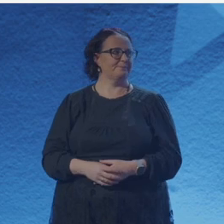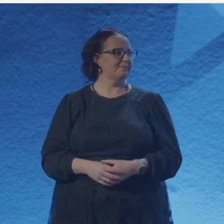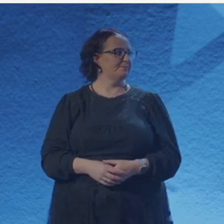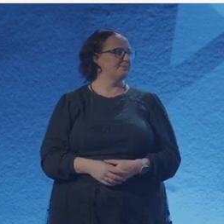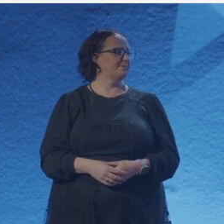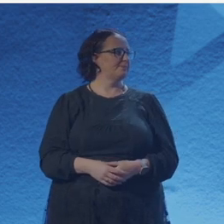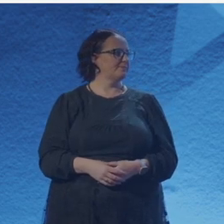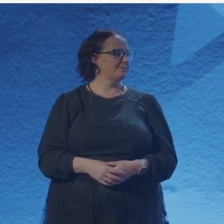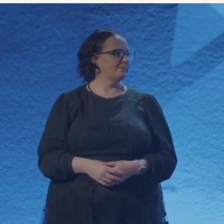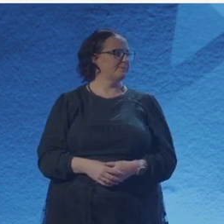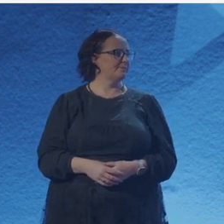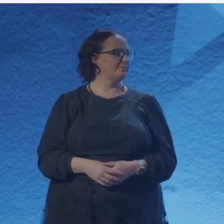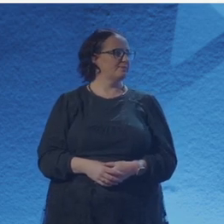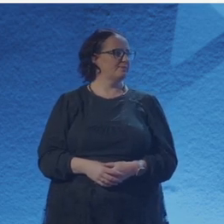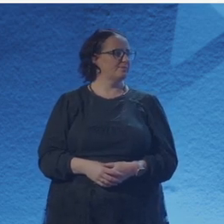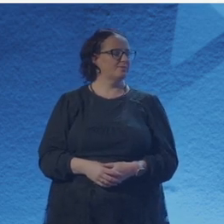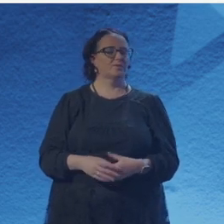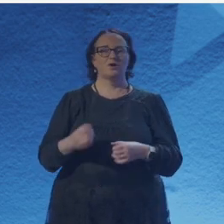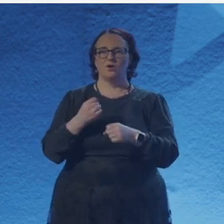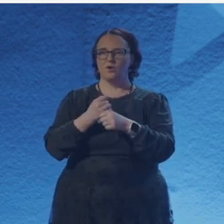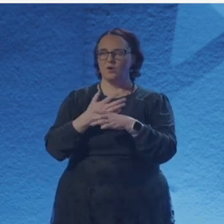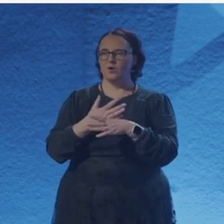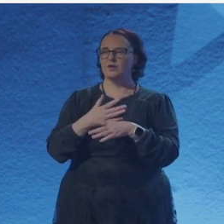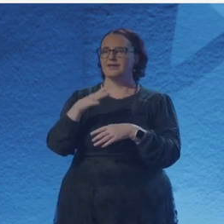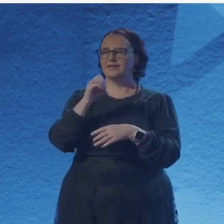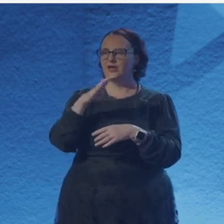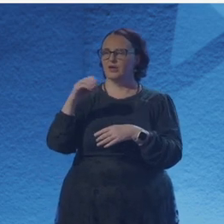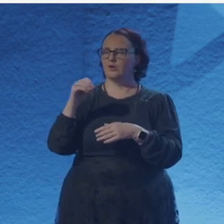Hi, everyone. It's really great to be here. Thank you so much for coming.